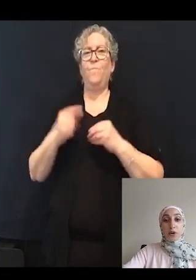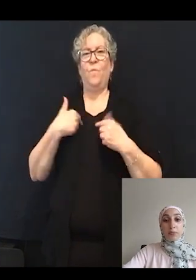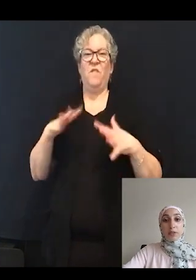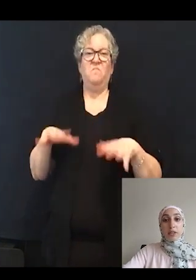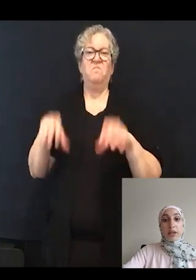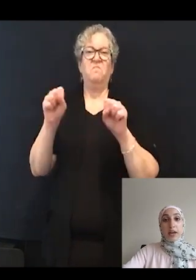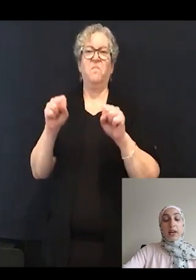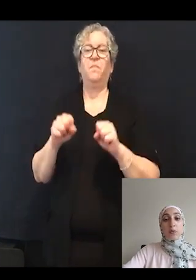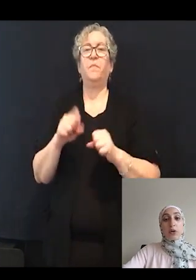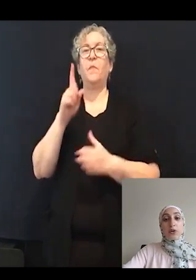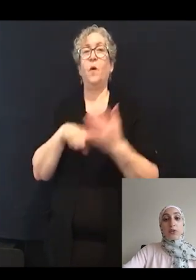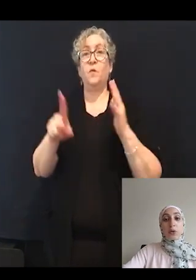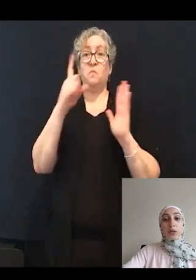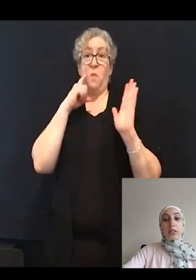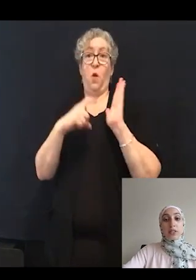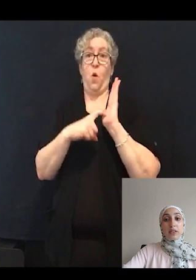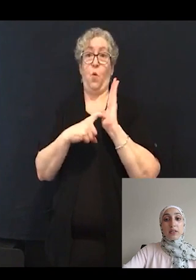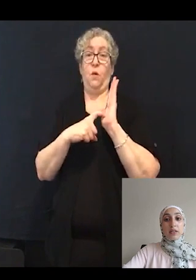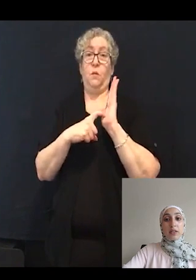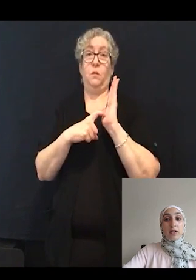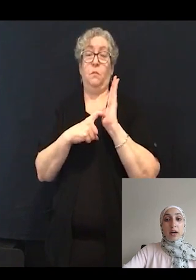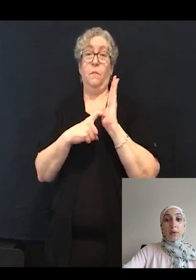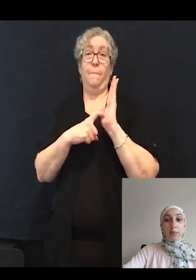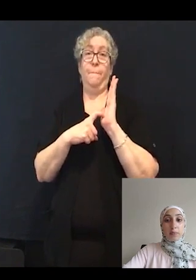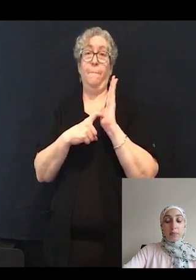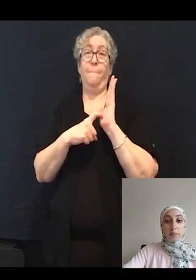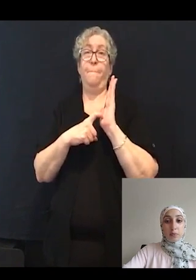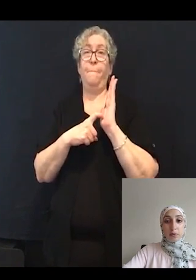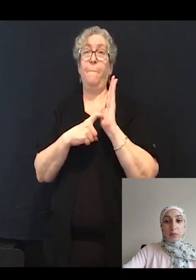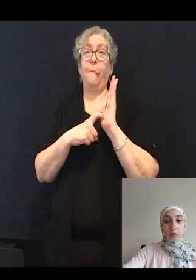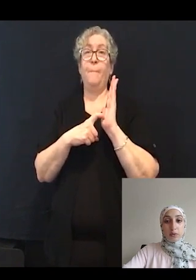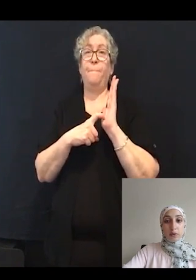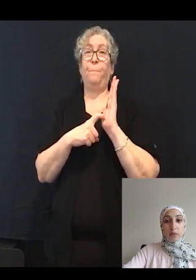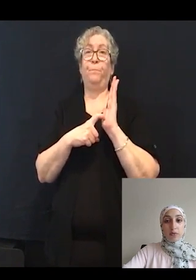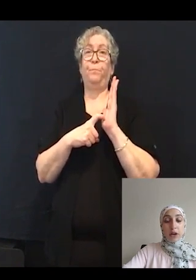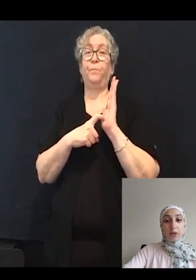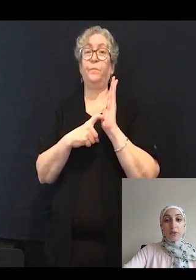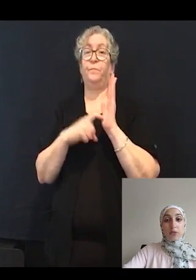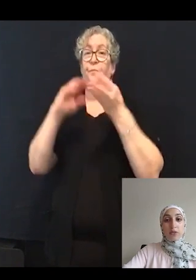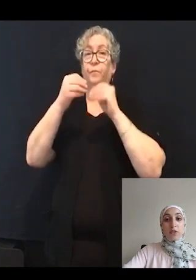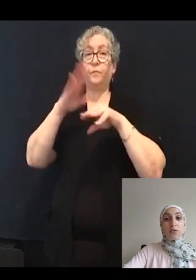And what you'll notice in the values to the far right,